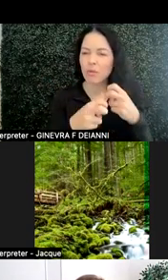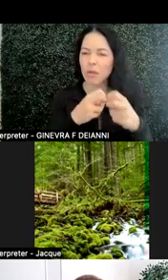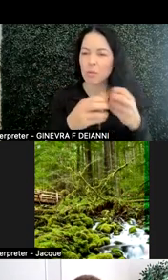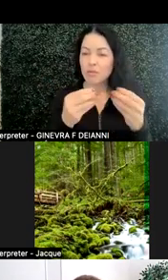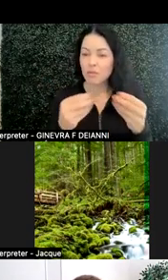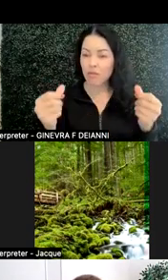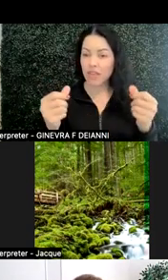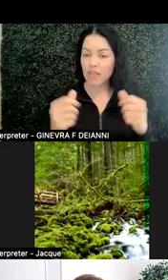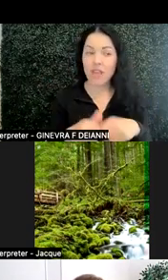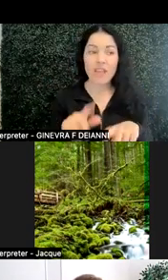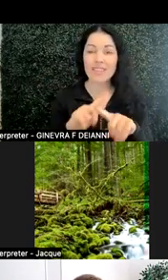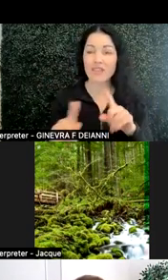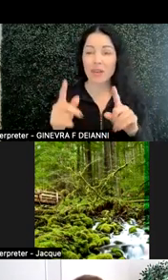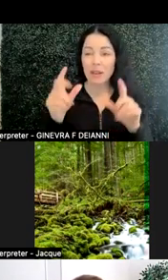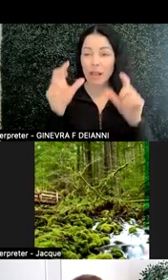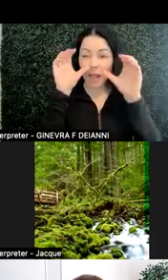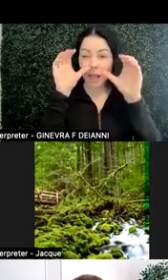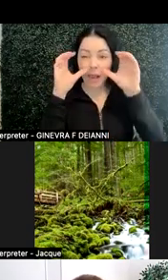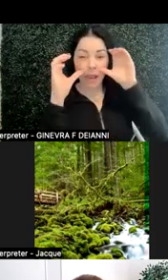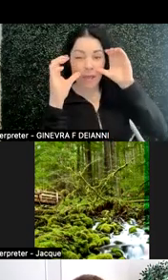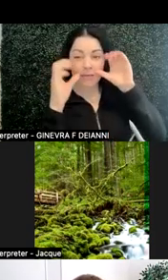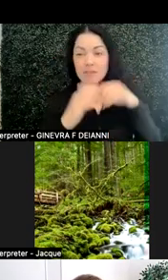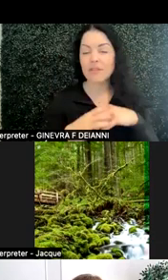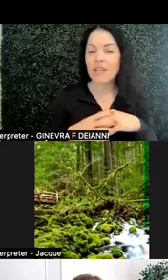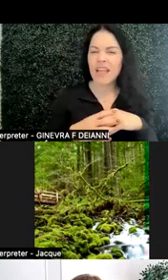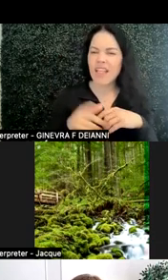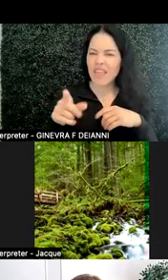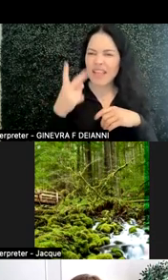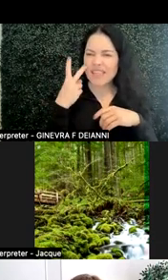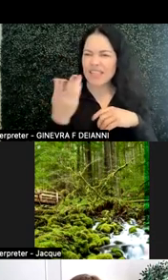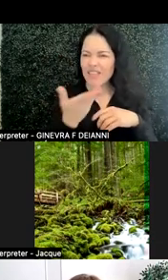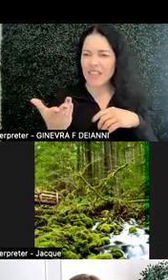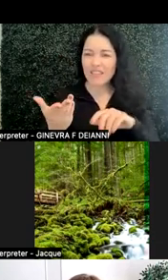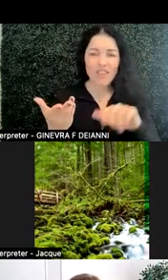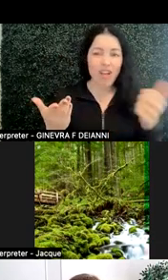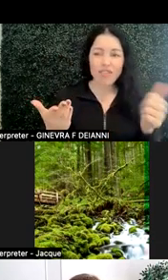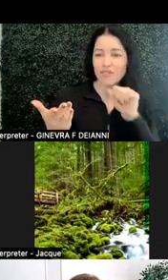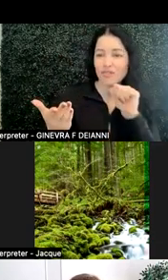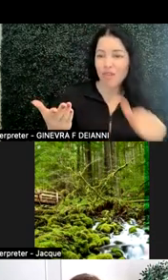a different lens, seeing something that others may not even see being there.